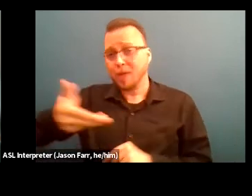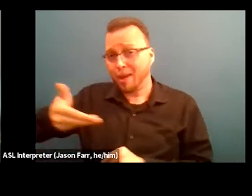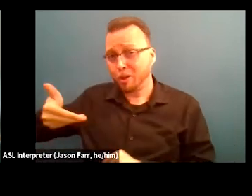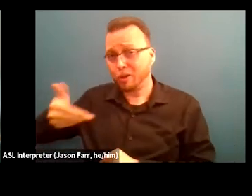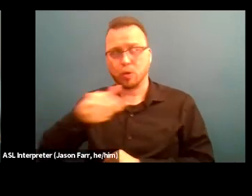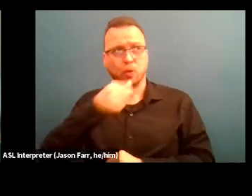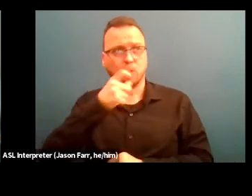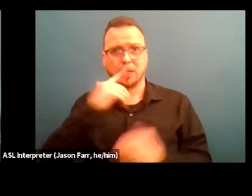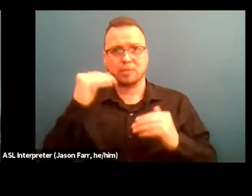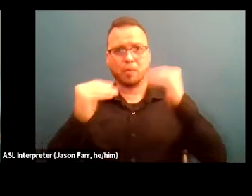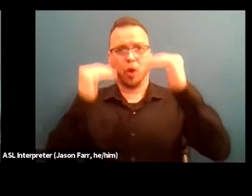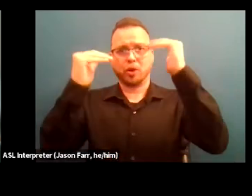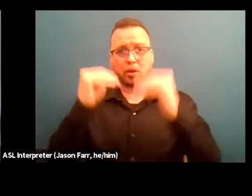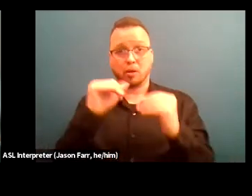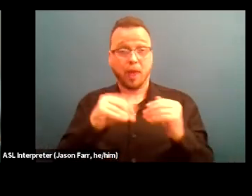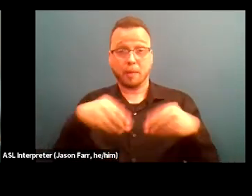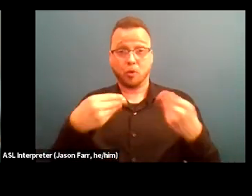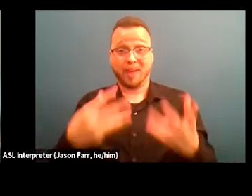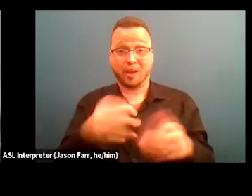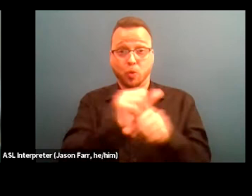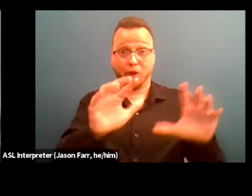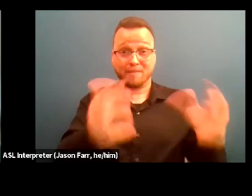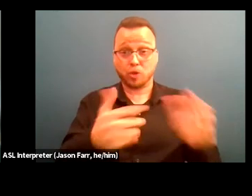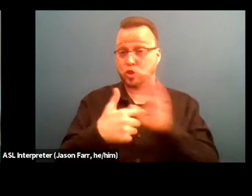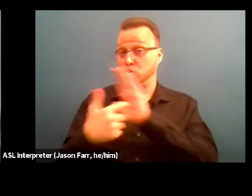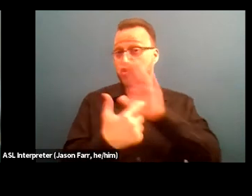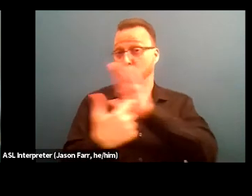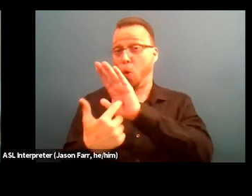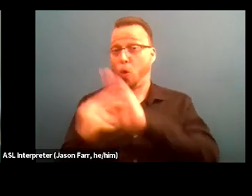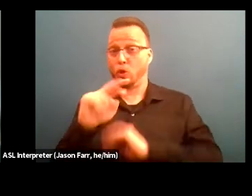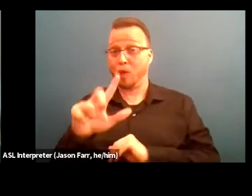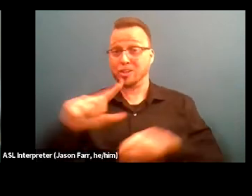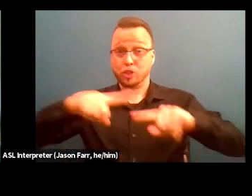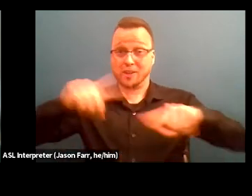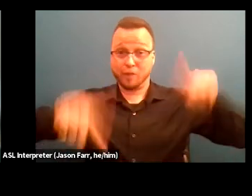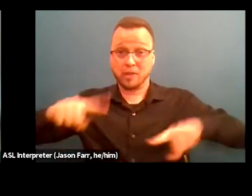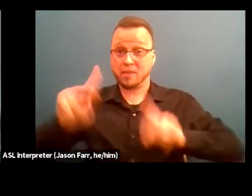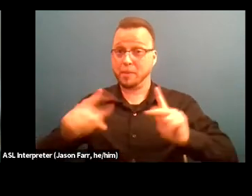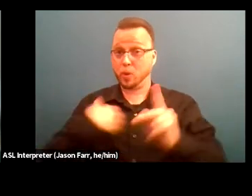Does the provider workforce reflect the racial diversity of those we serve? And our hiring decisions affected by implicit bias,